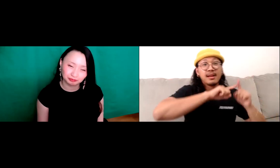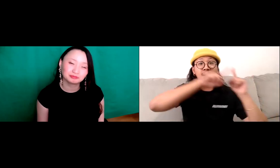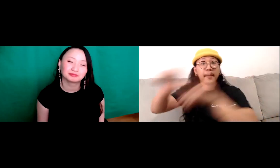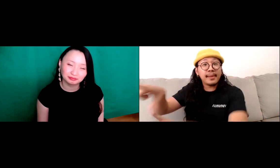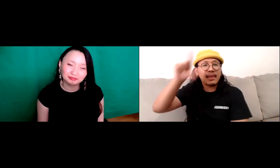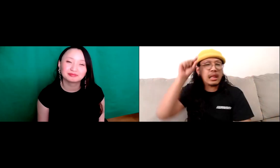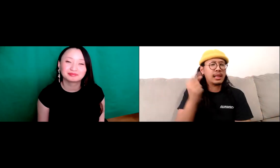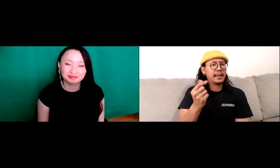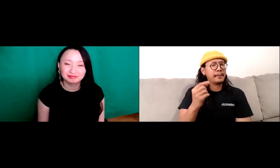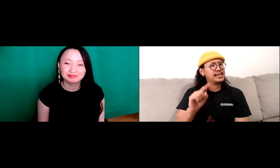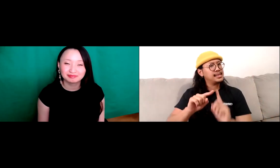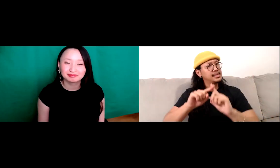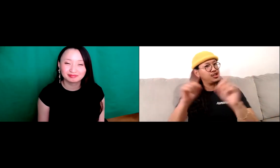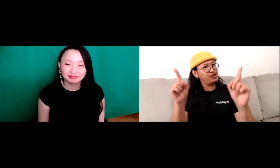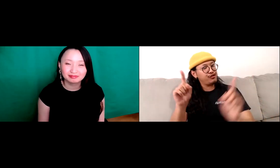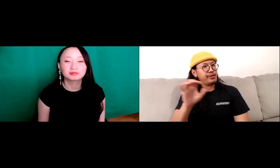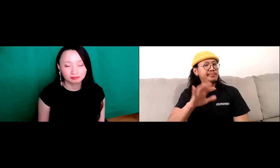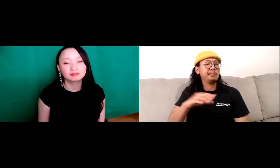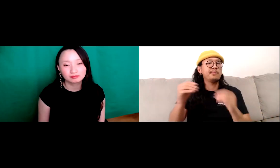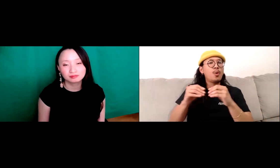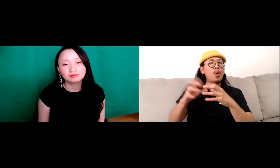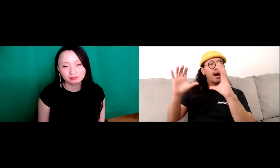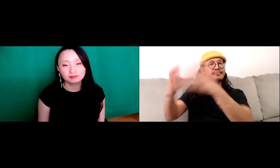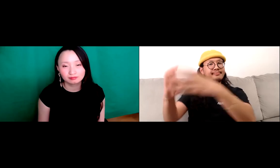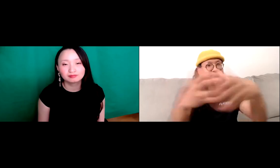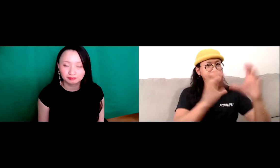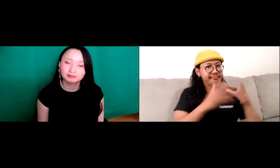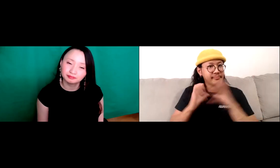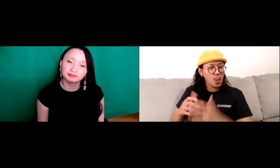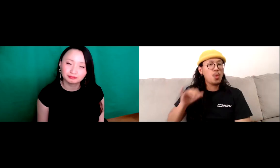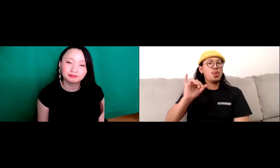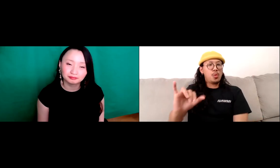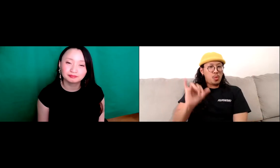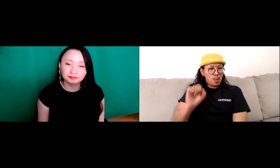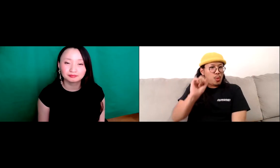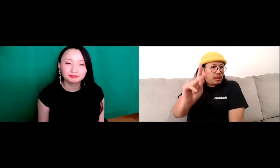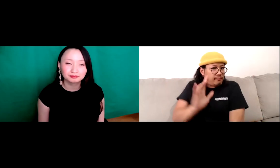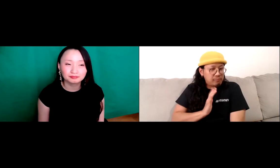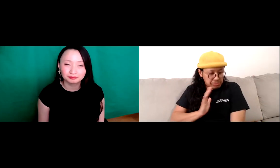the diversity the socialization in going to college it was a little different than maybe